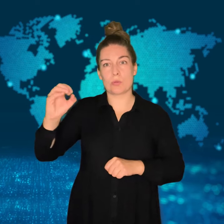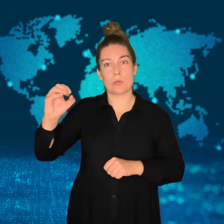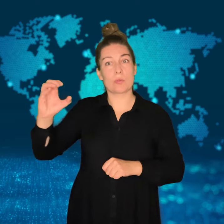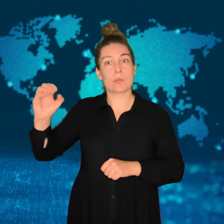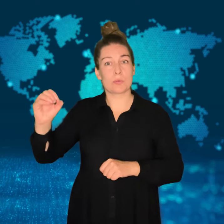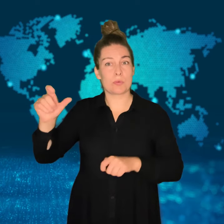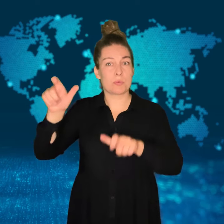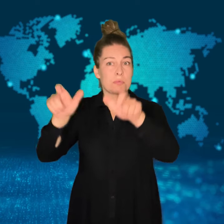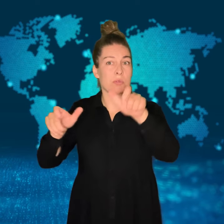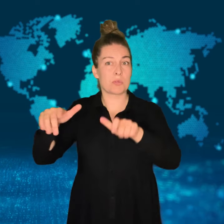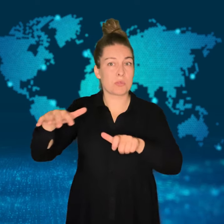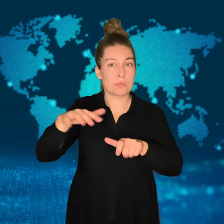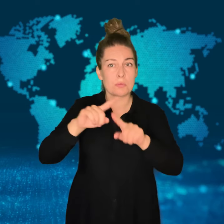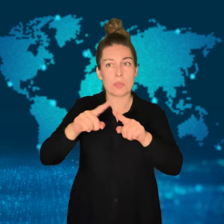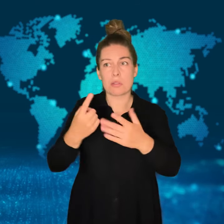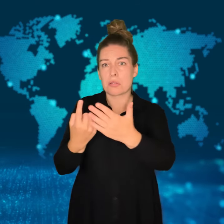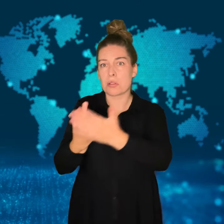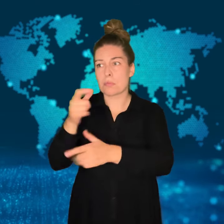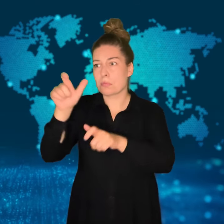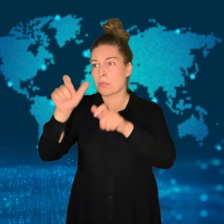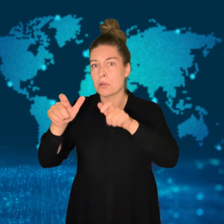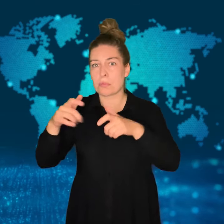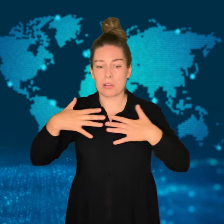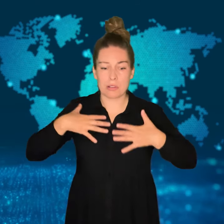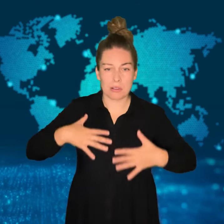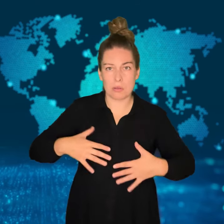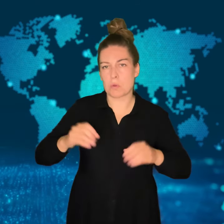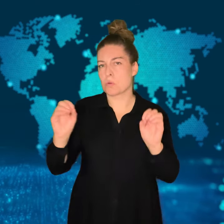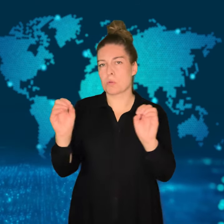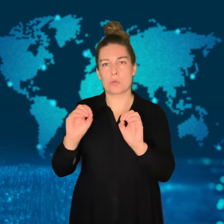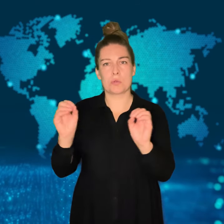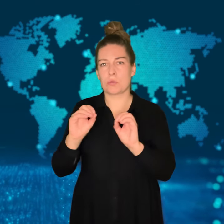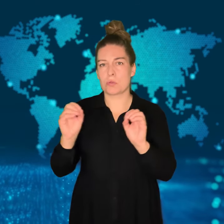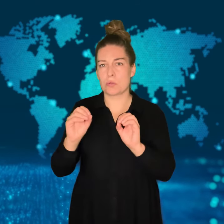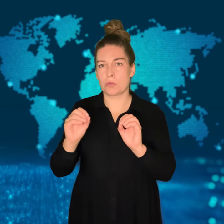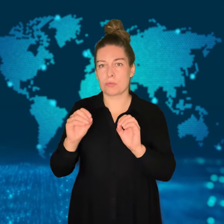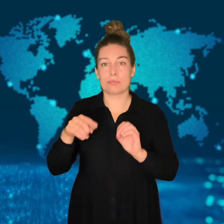Levira, the location of the incident, is a town of around 2,000 residents.